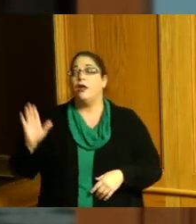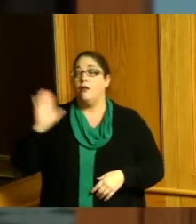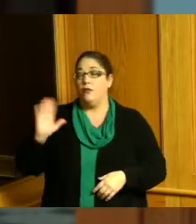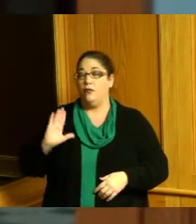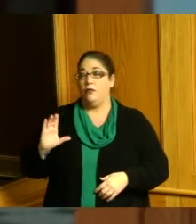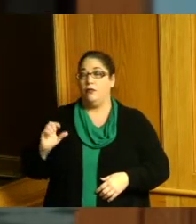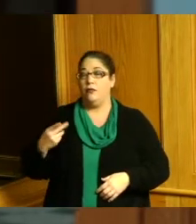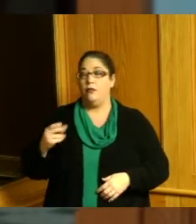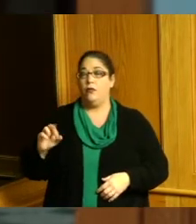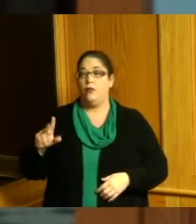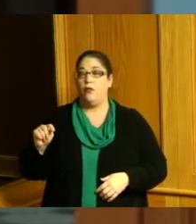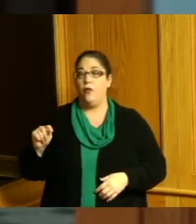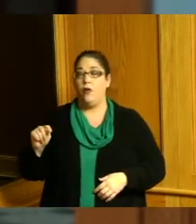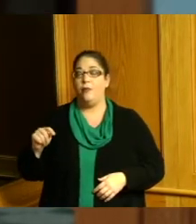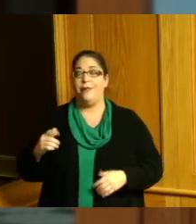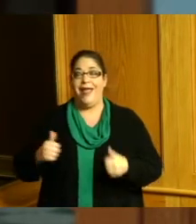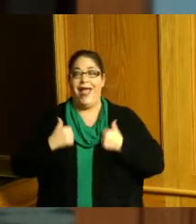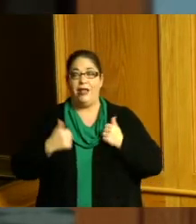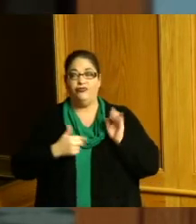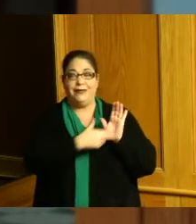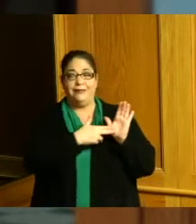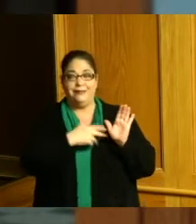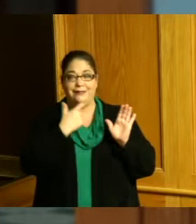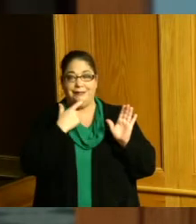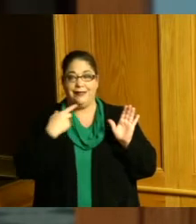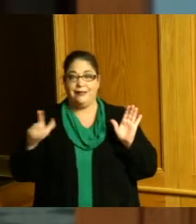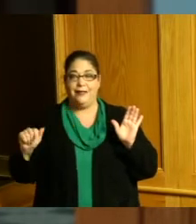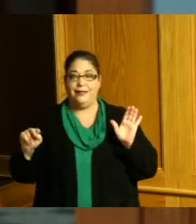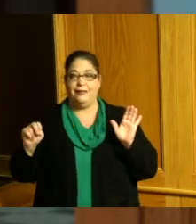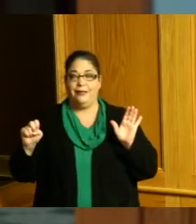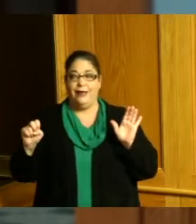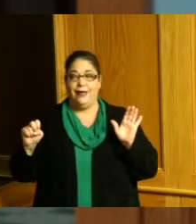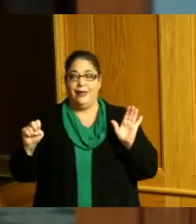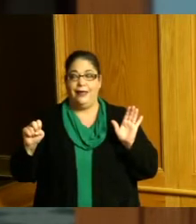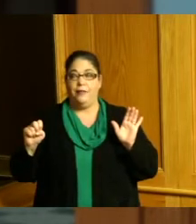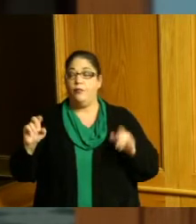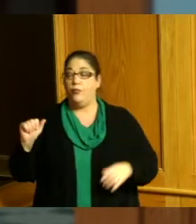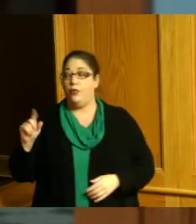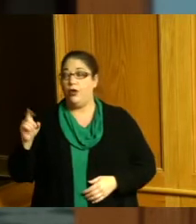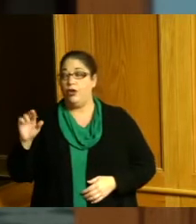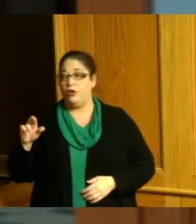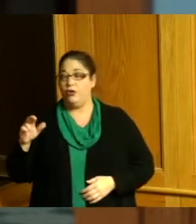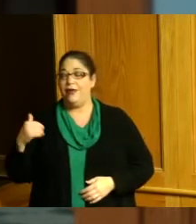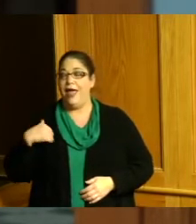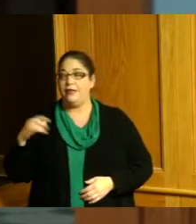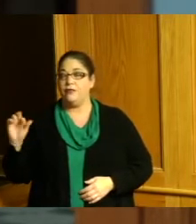addresses say Hunters Run Court but the auditor has it Hunters Run Court okay so hunters are on